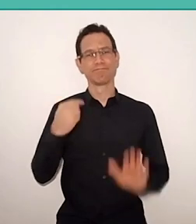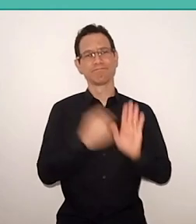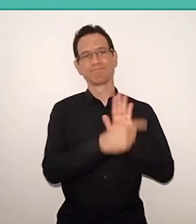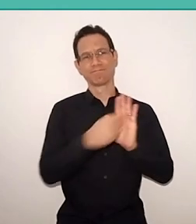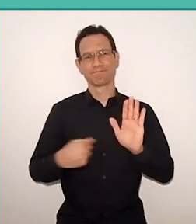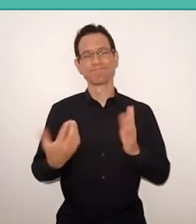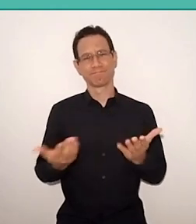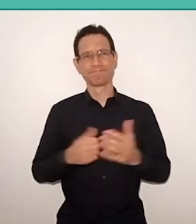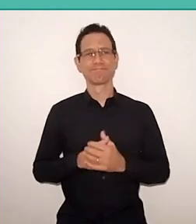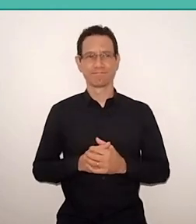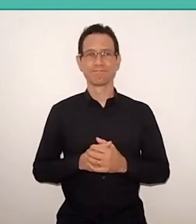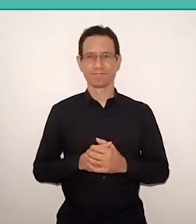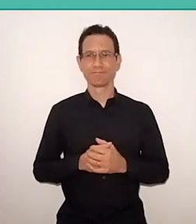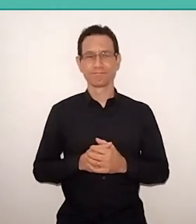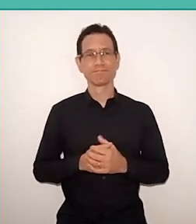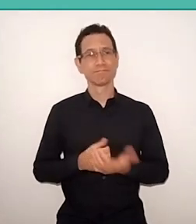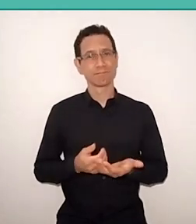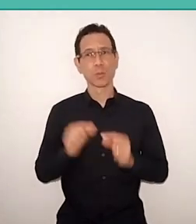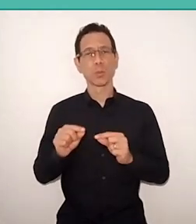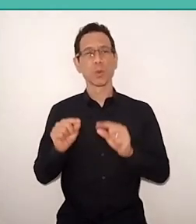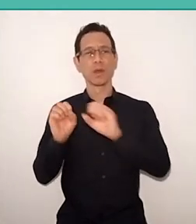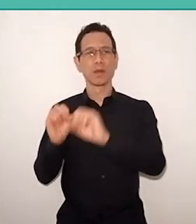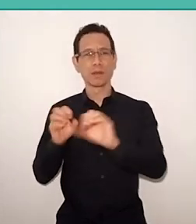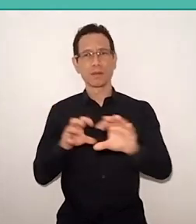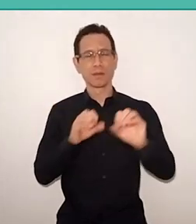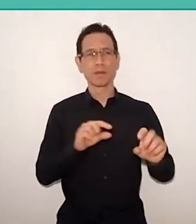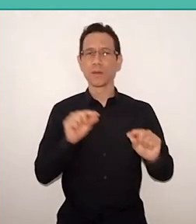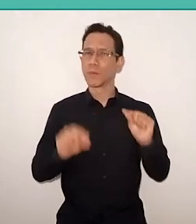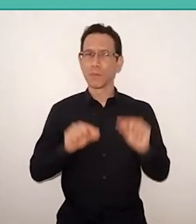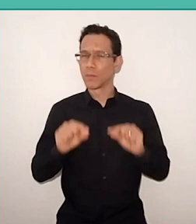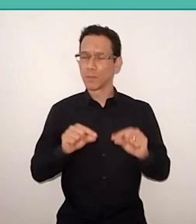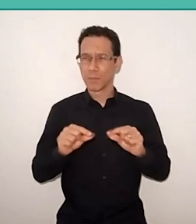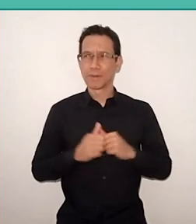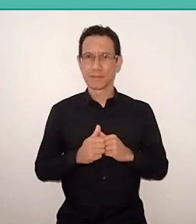about education: humanistic education, in a school today,